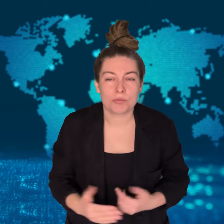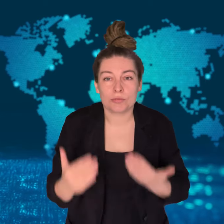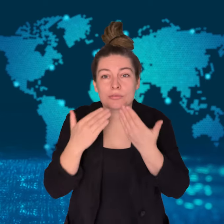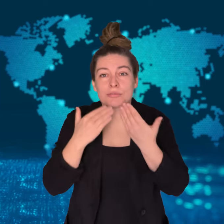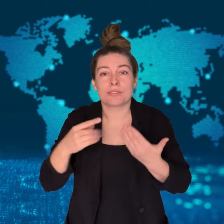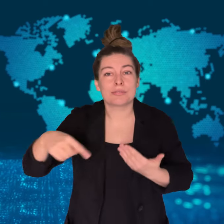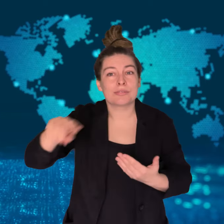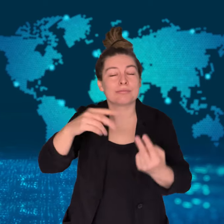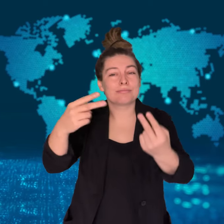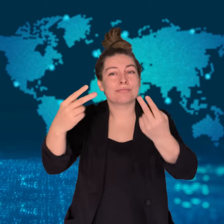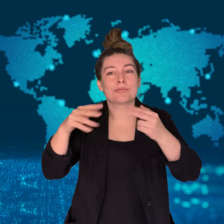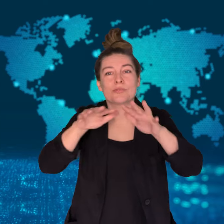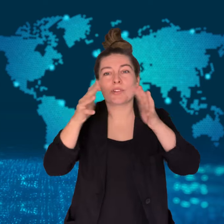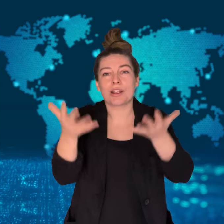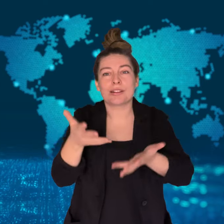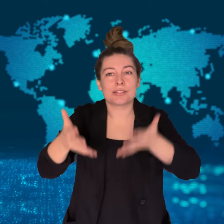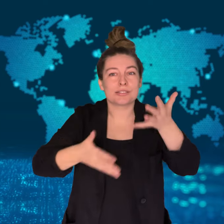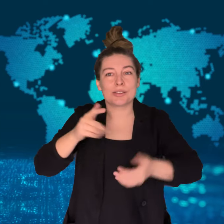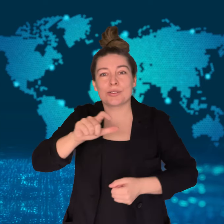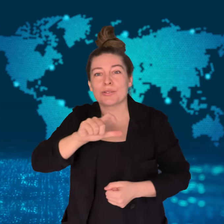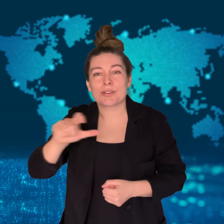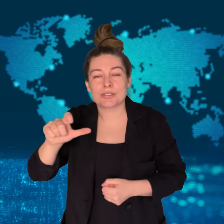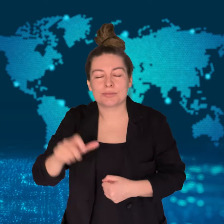Thank you for watching WorldSign Week.